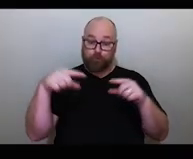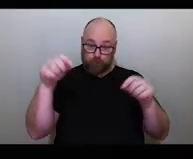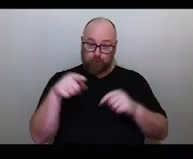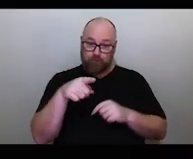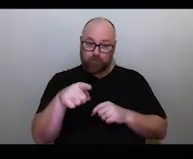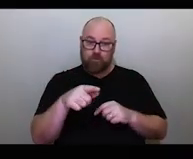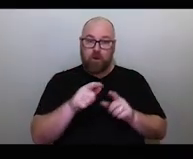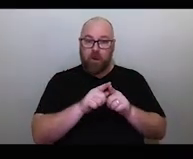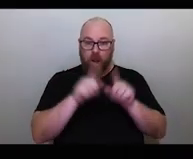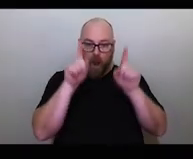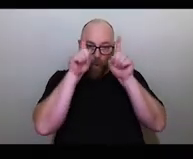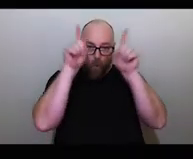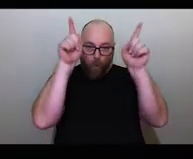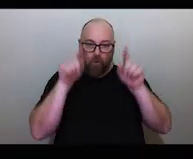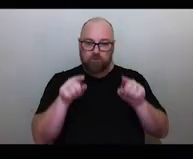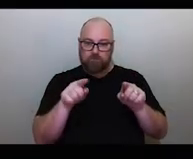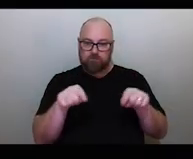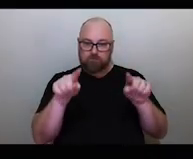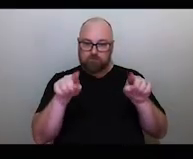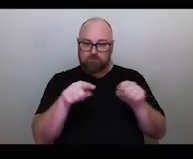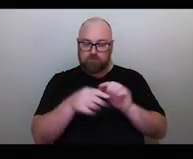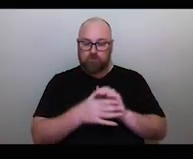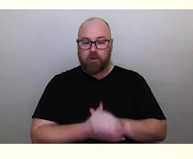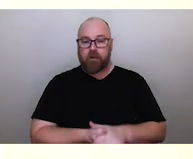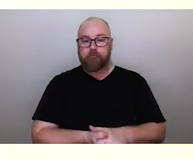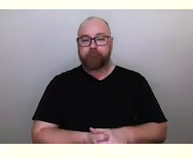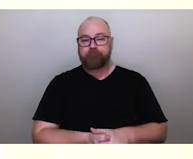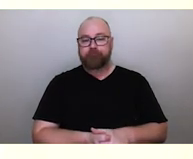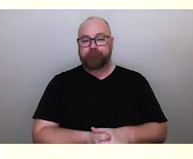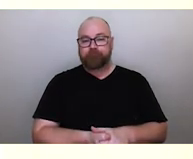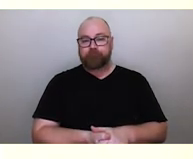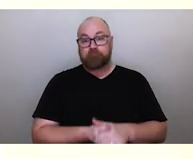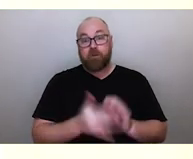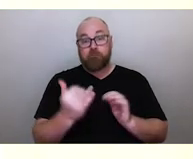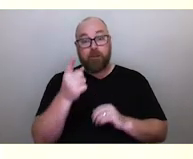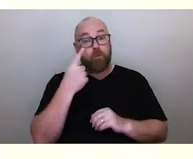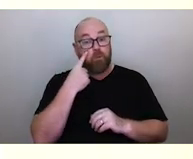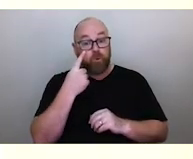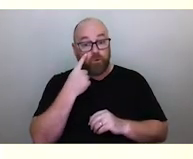which astronomers call cusps. You may notice when it's low on the horizon,